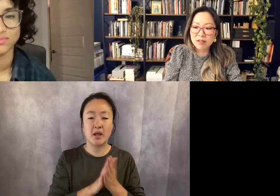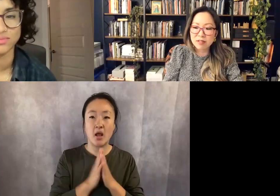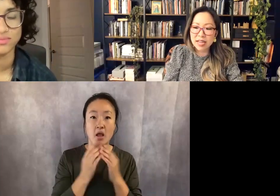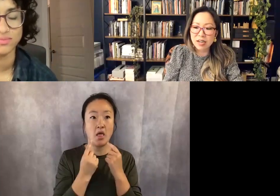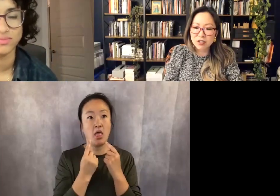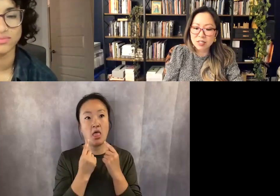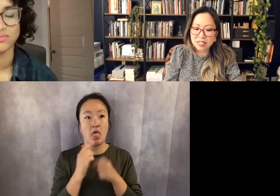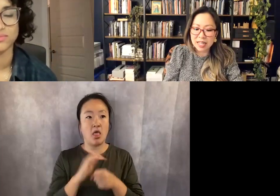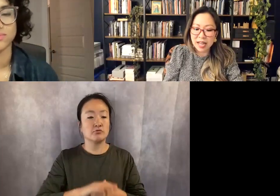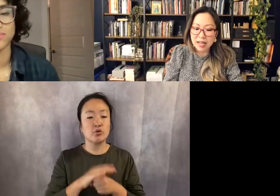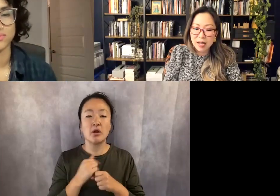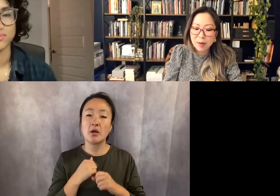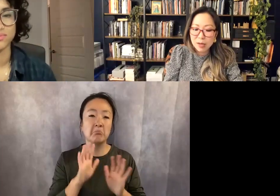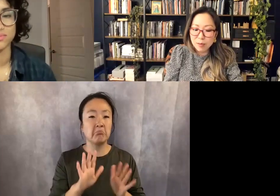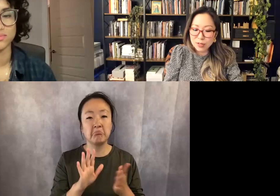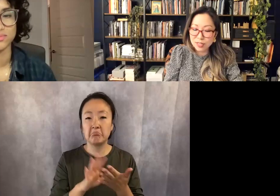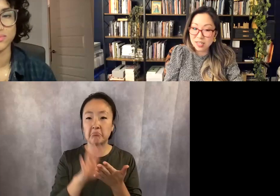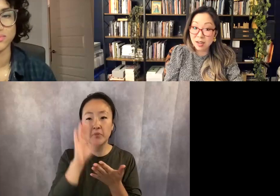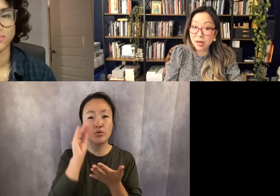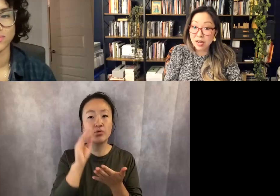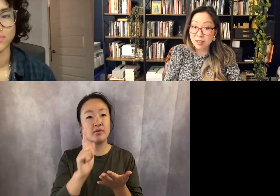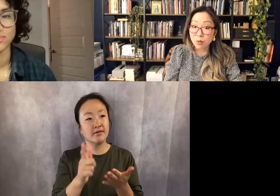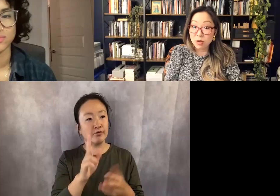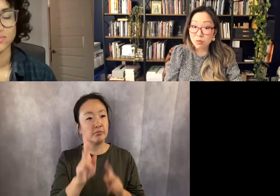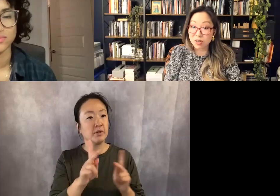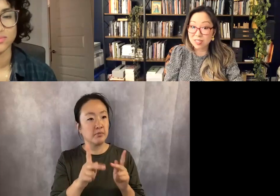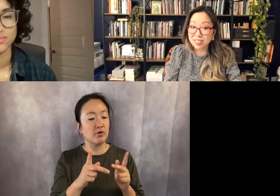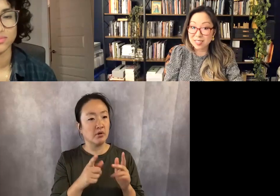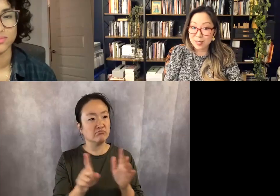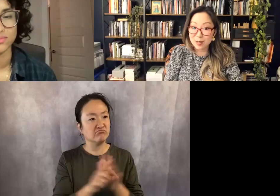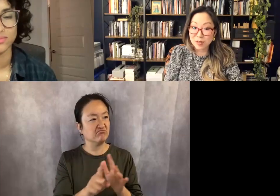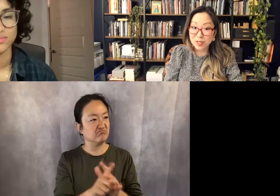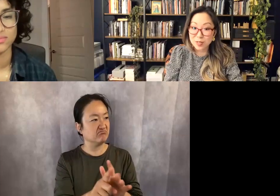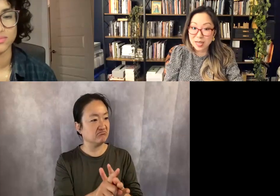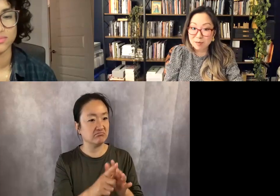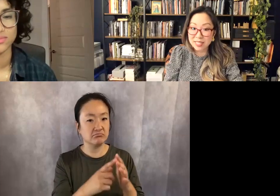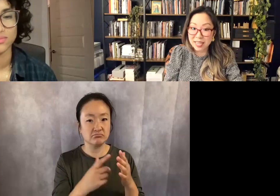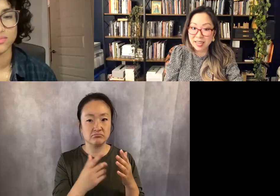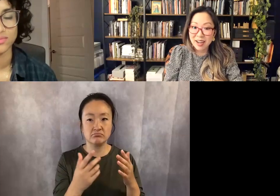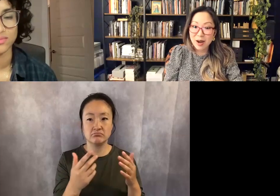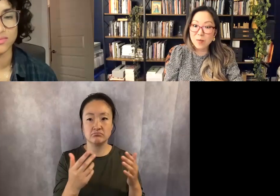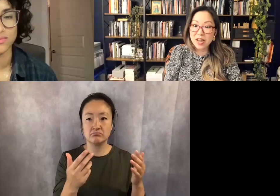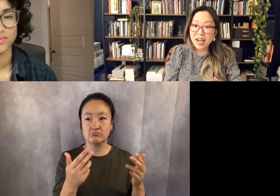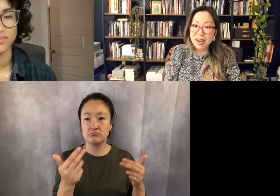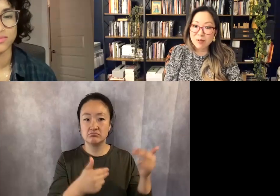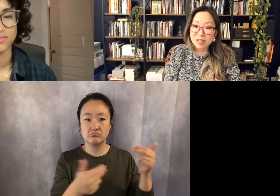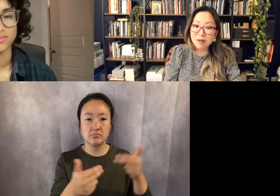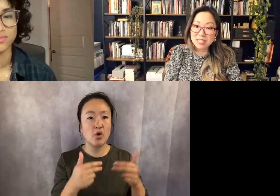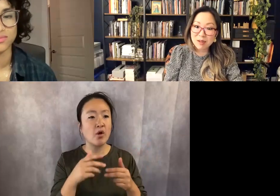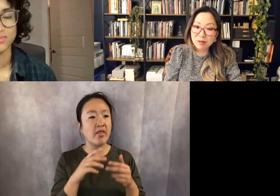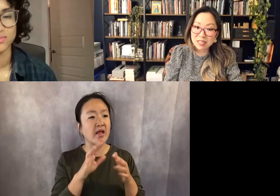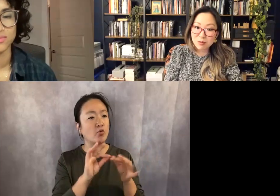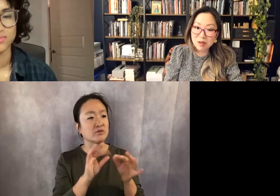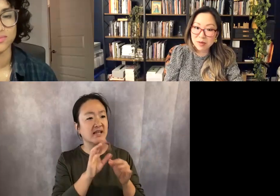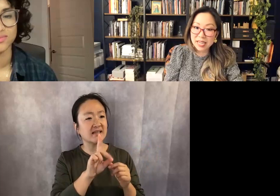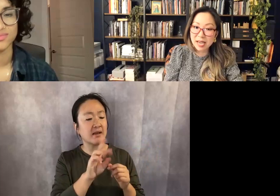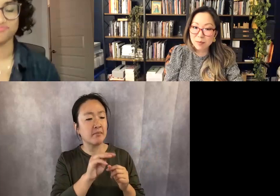00:50:18.000 --> 00:50:20.000 But then what I found actually is that people are to come out of the woodworks into the DM. Saying, Oh, my God! 00:50:20.000 --> 00:50:32.000 I really resonate with this one, but I can't